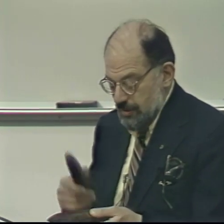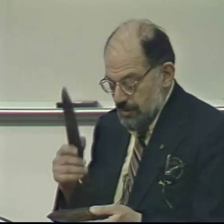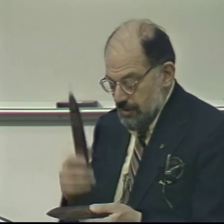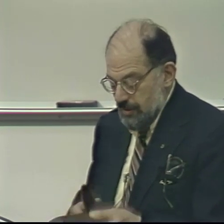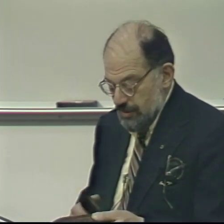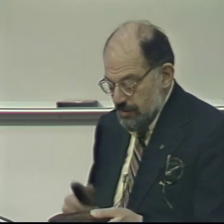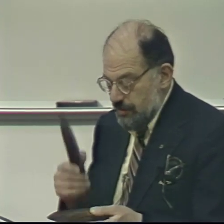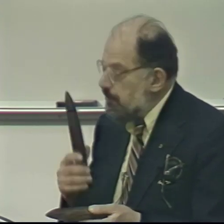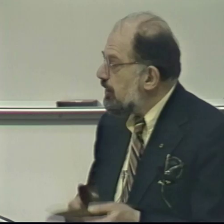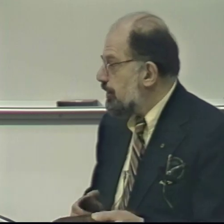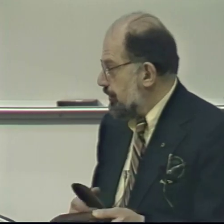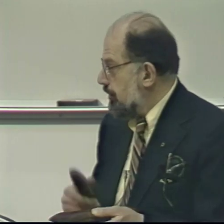...repetition.